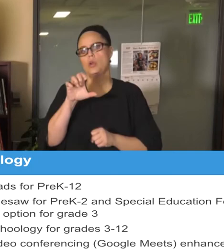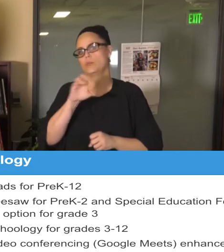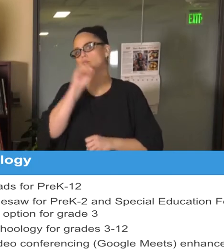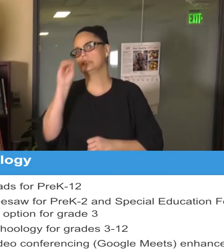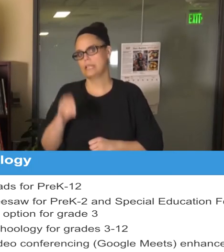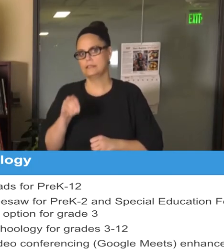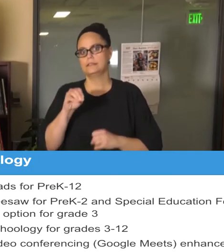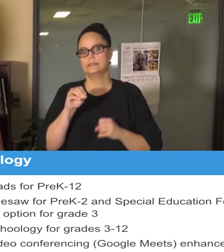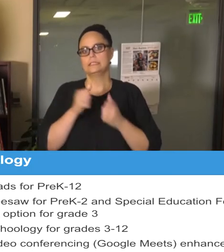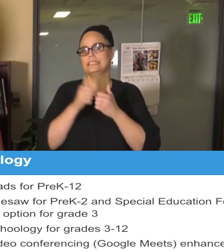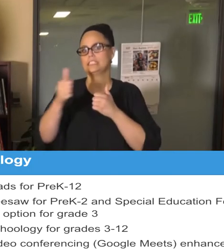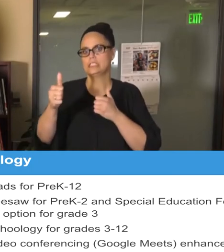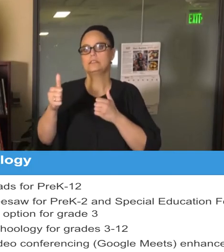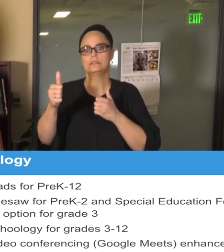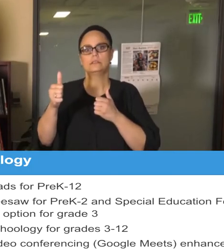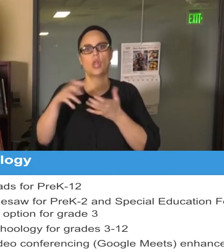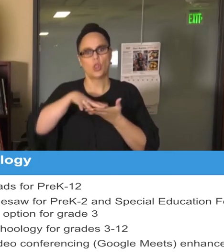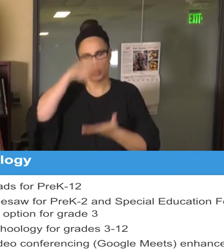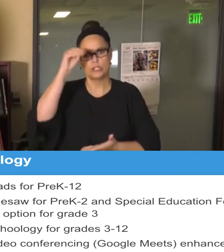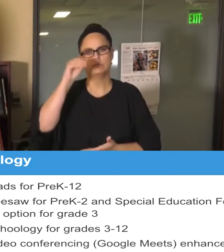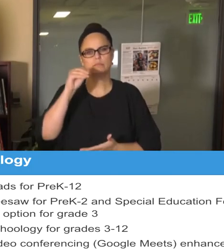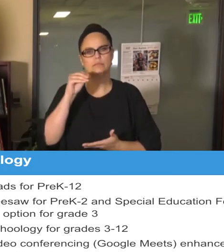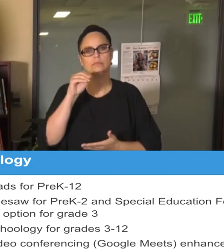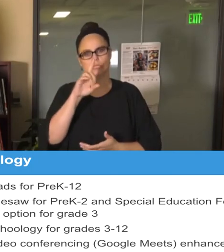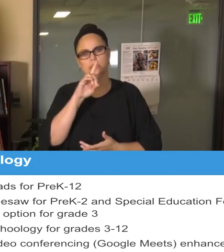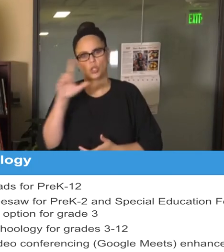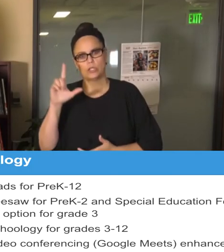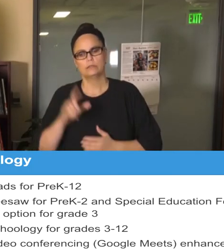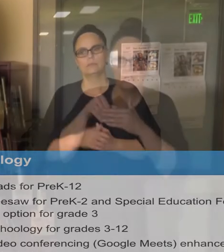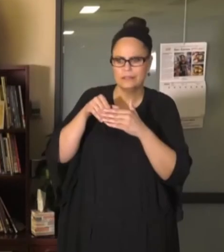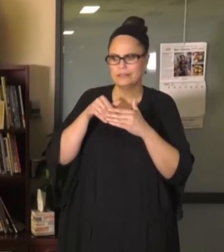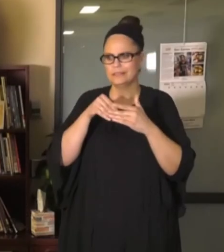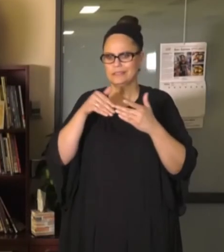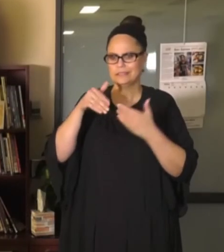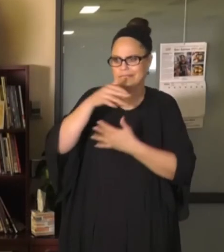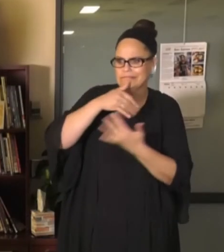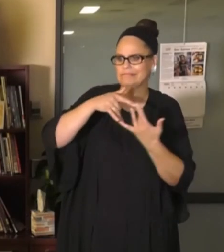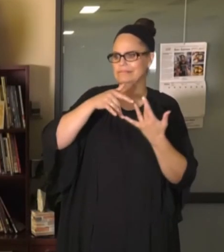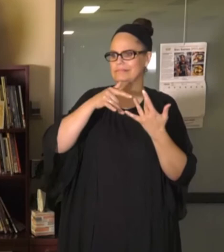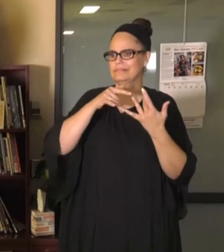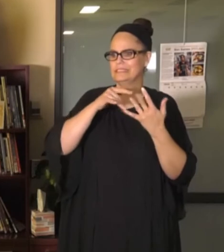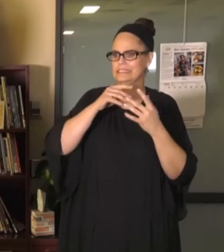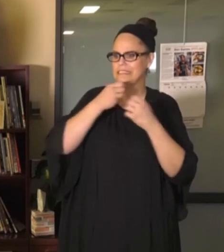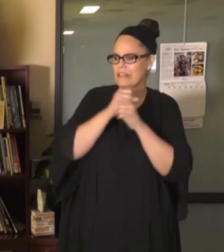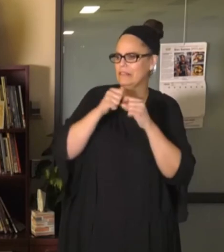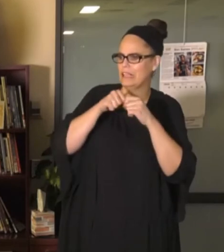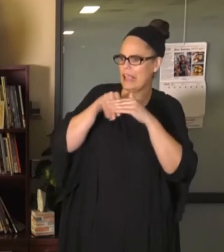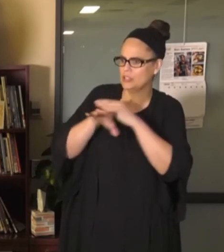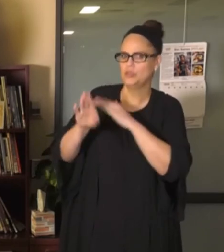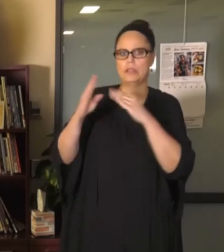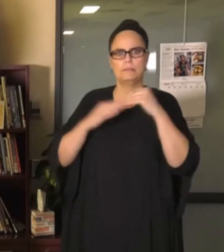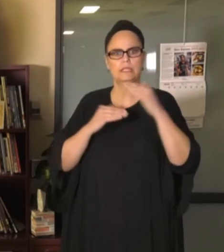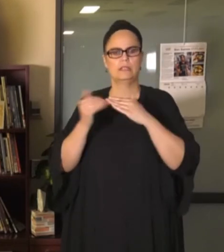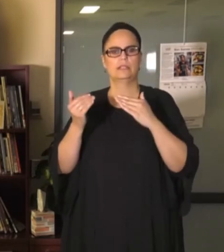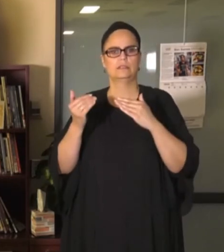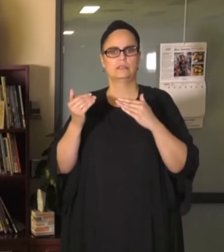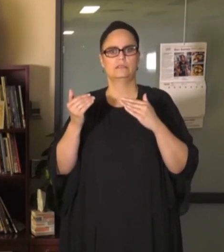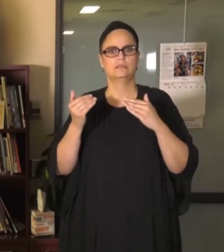Distance Learning that better serves our students and partners with our families. And our staff are coming back in August They are gearing up right now for